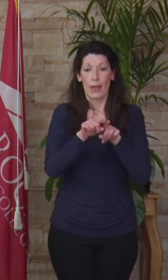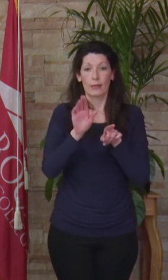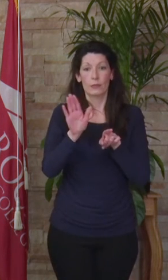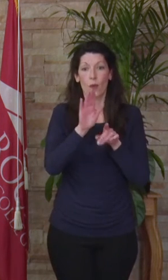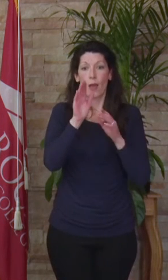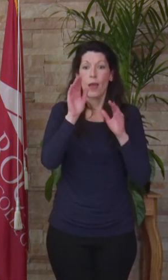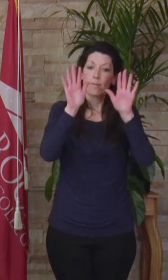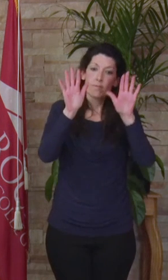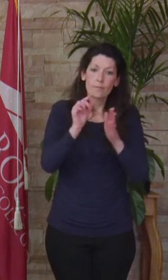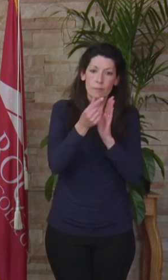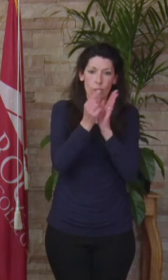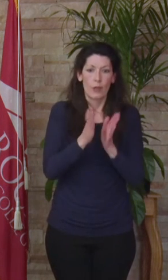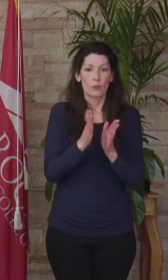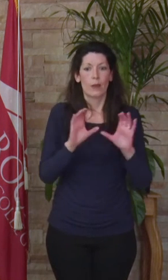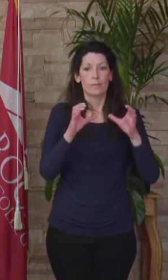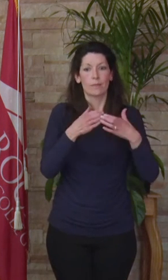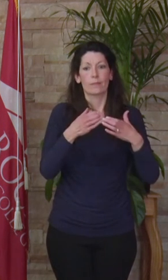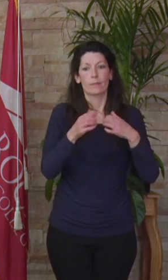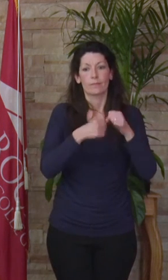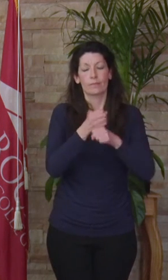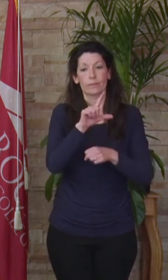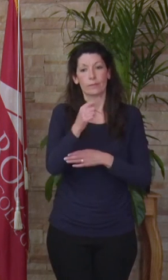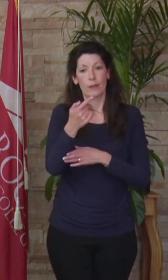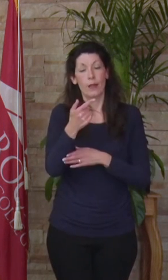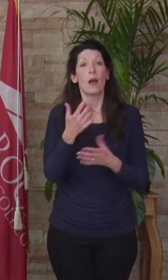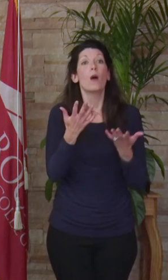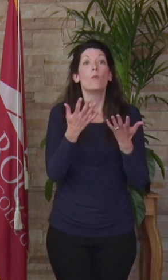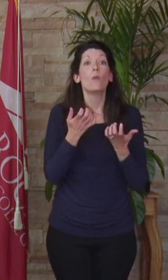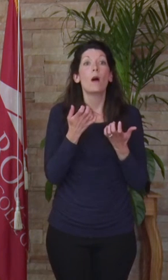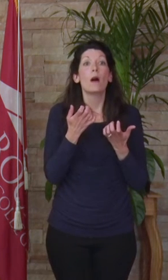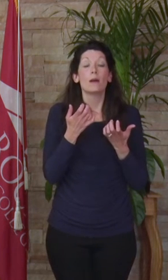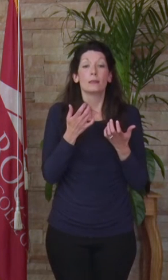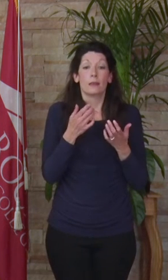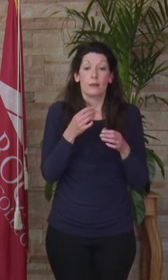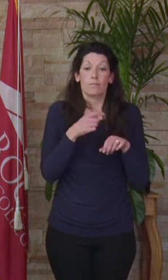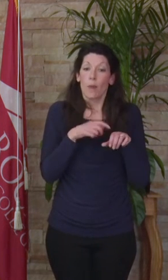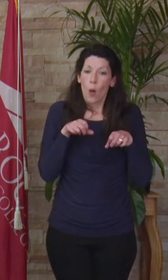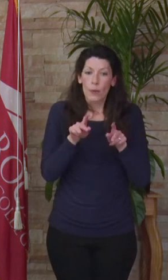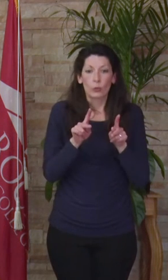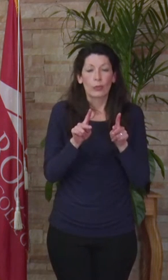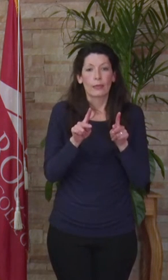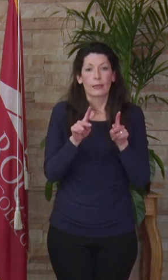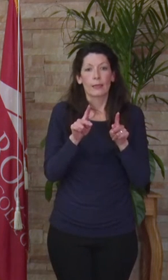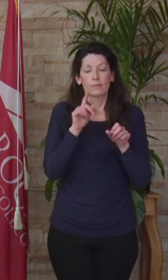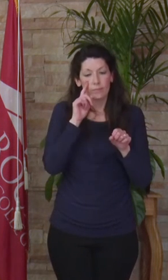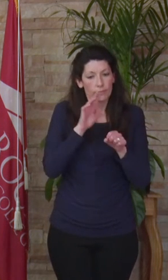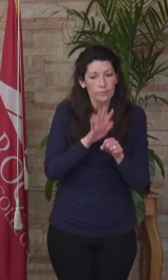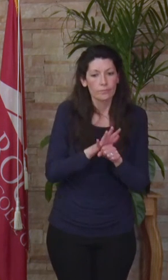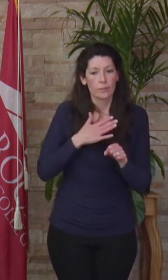of the 2021 class. I would like to take this opportunity to dedicate my academic achievement